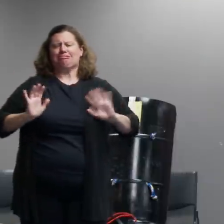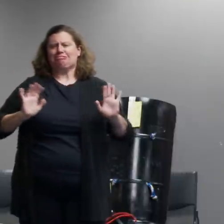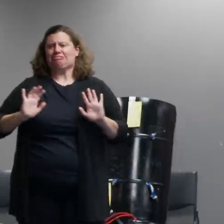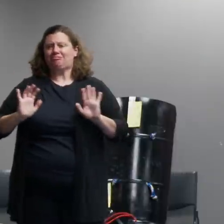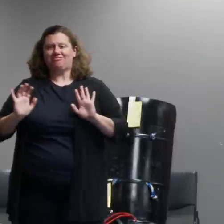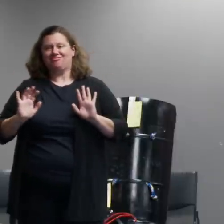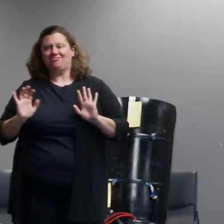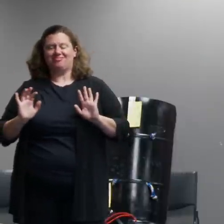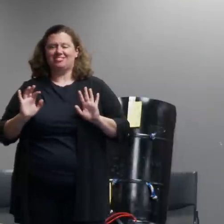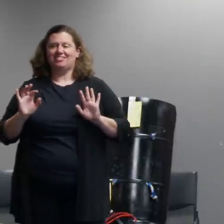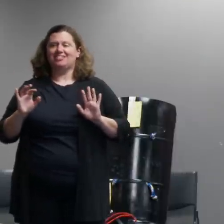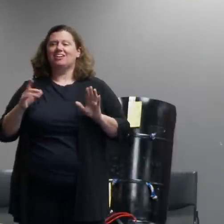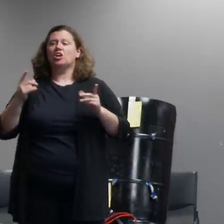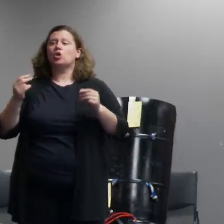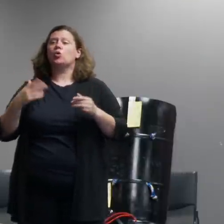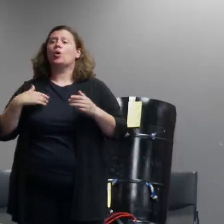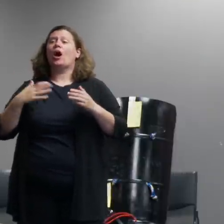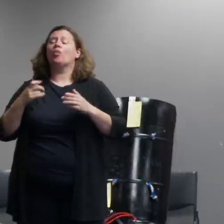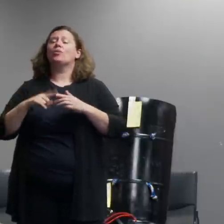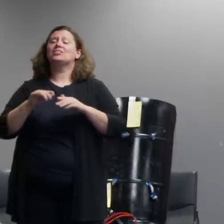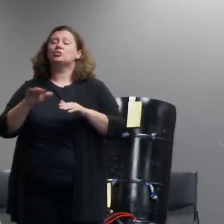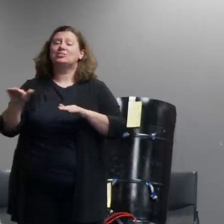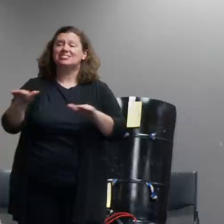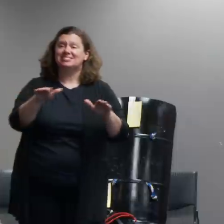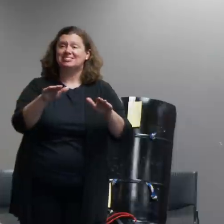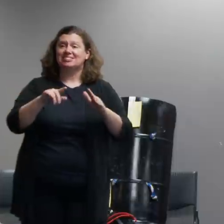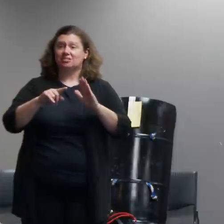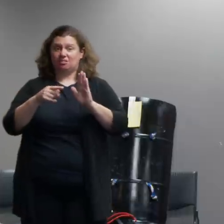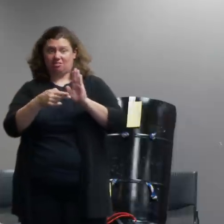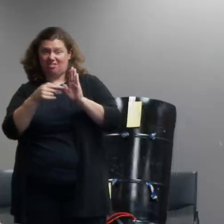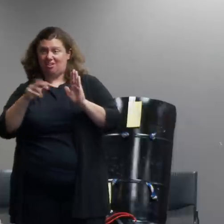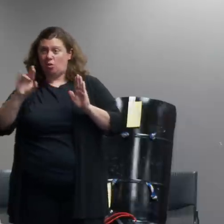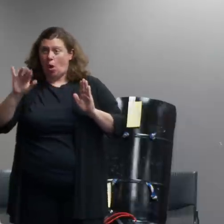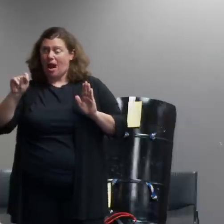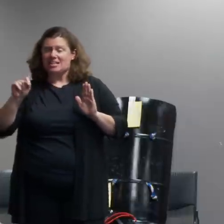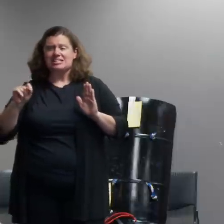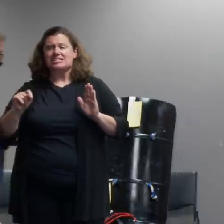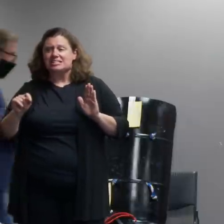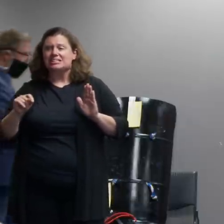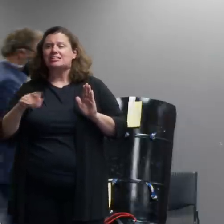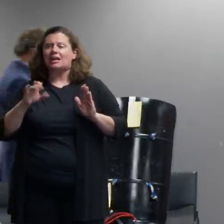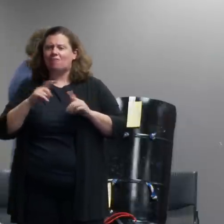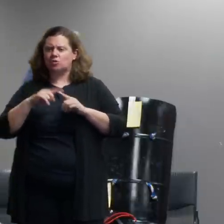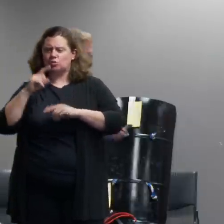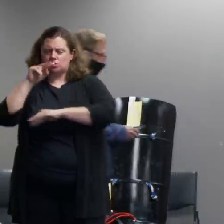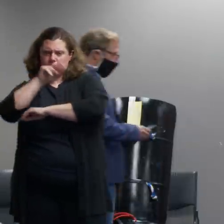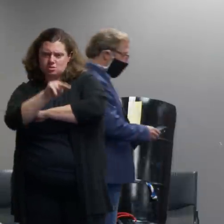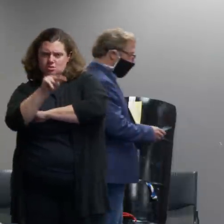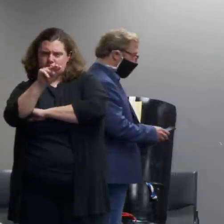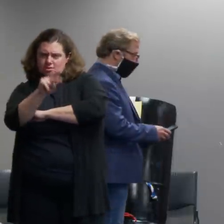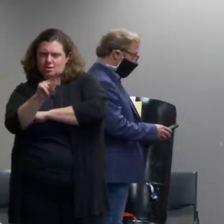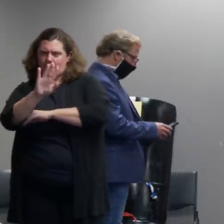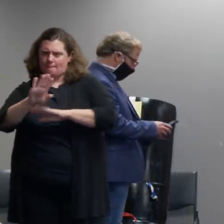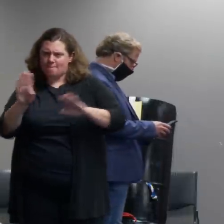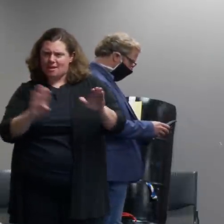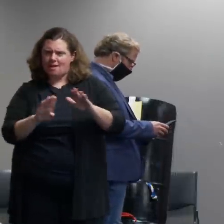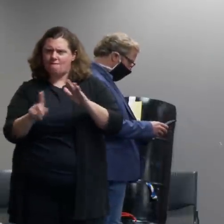a riot we're going to be significantly north of the conduct described in this policy as i have observed in practice